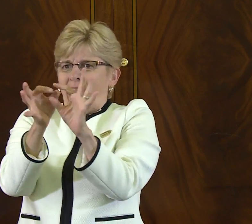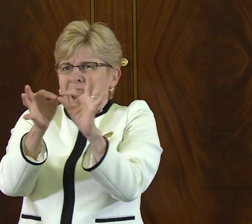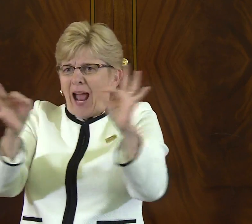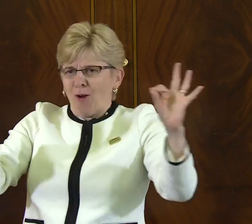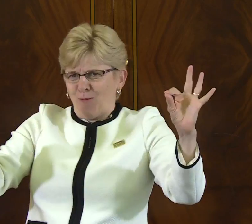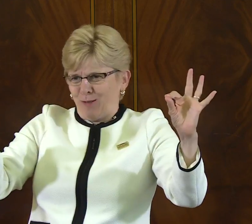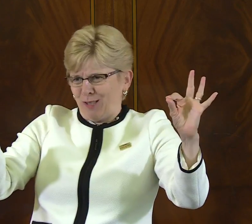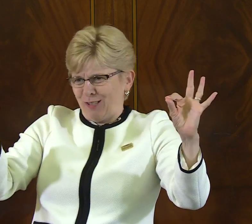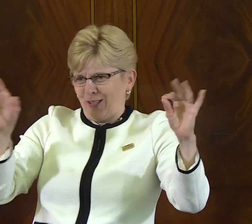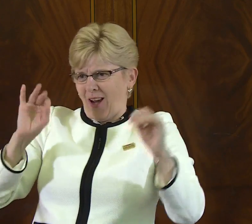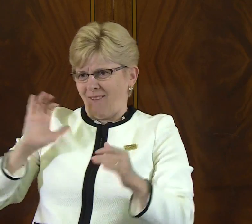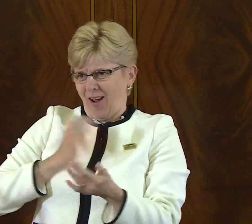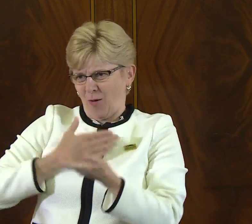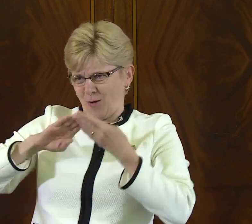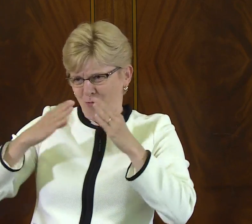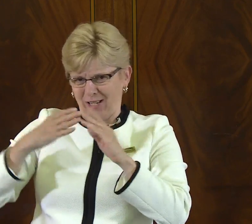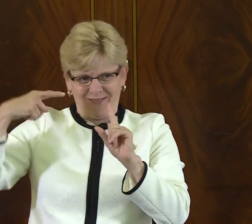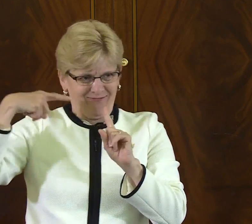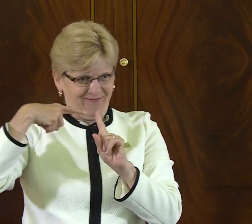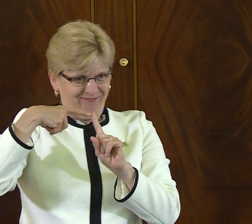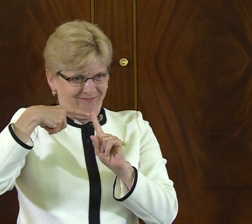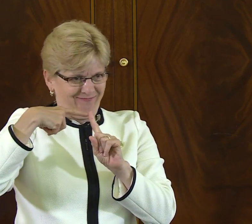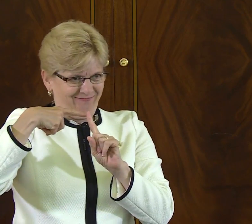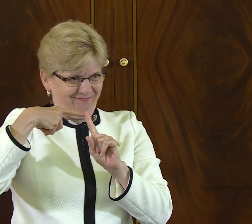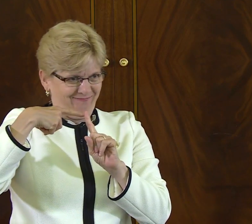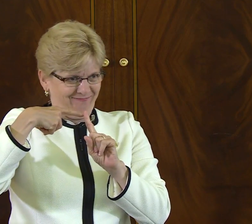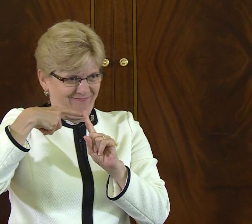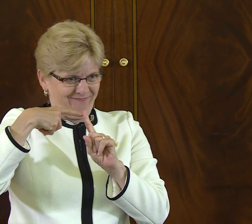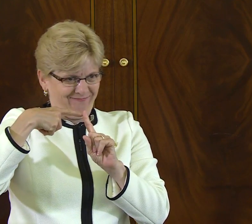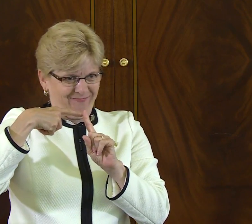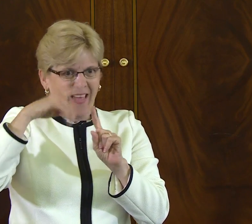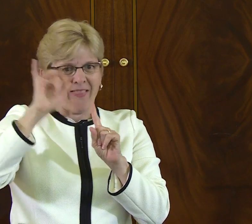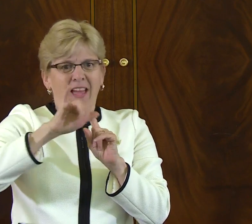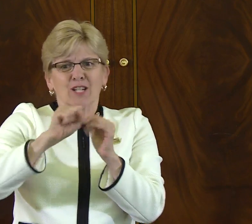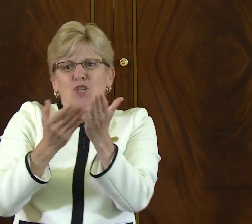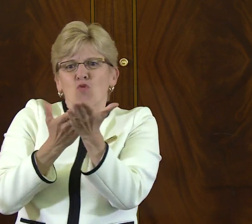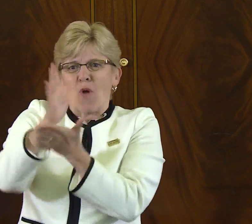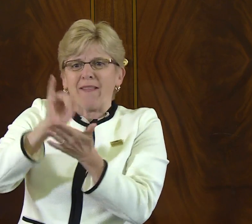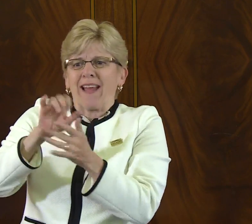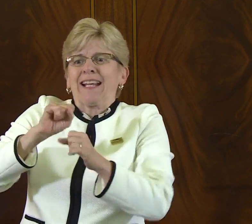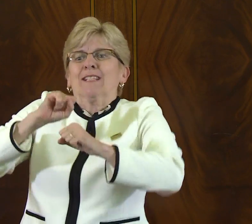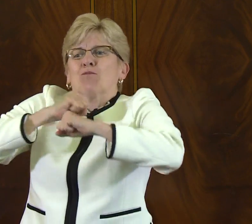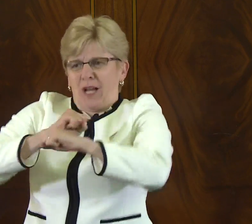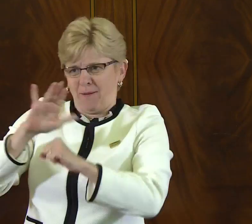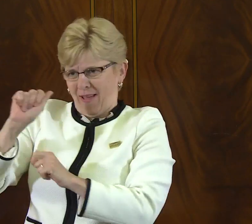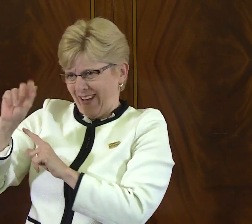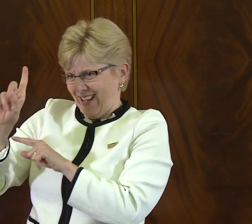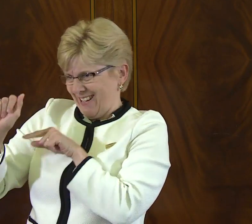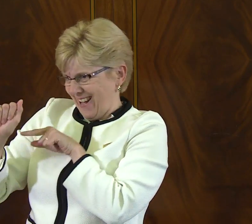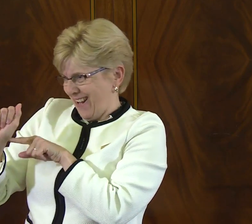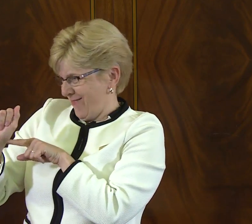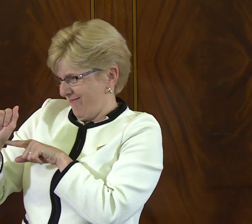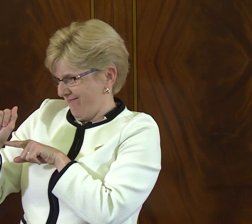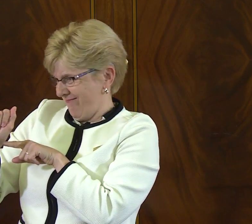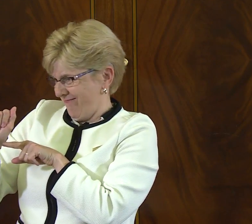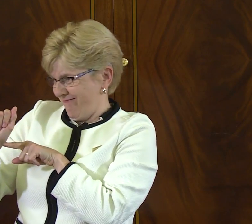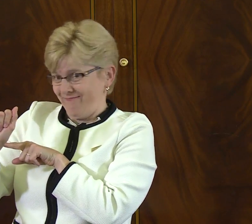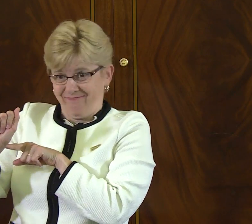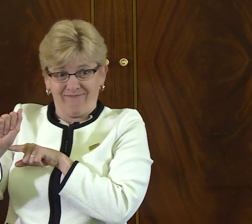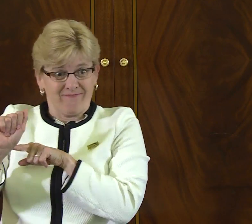to protect the language of our community, and that is the right